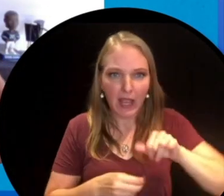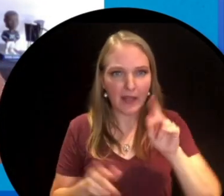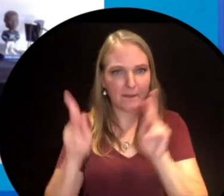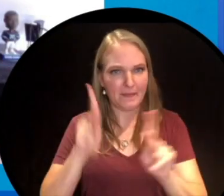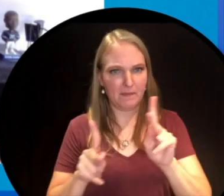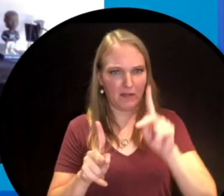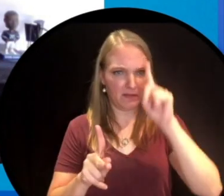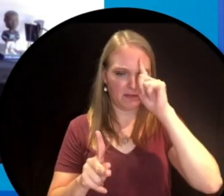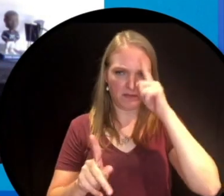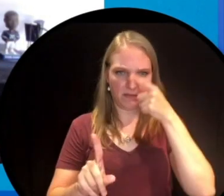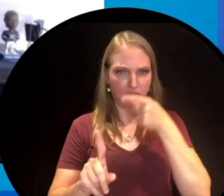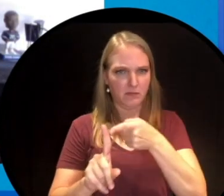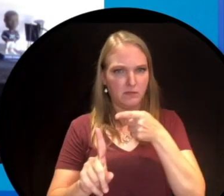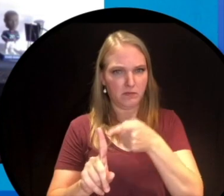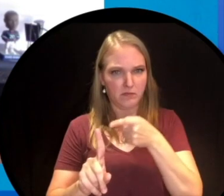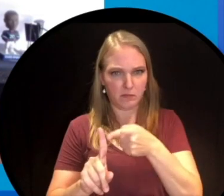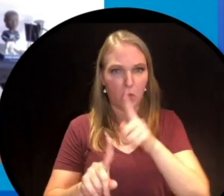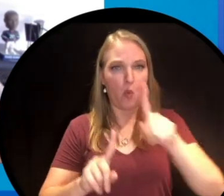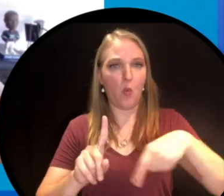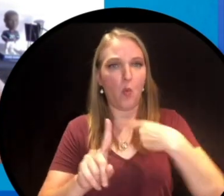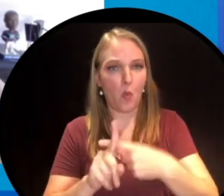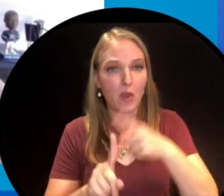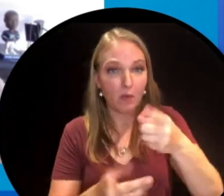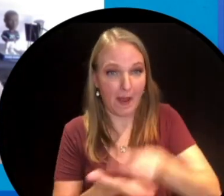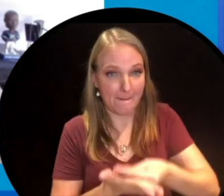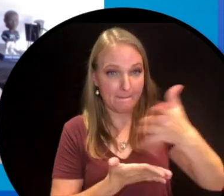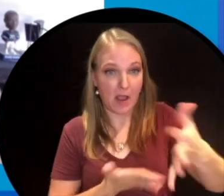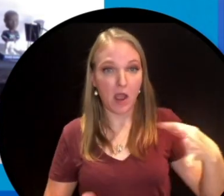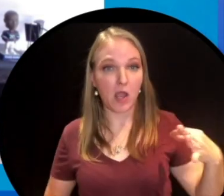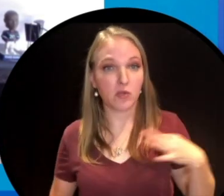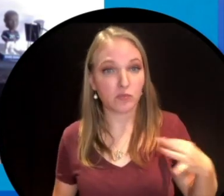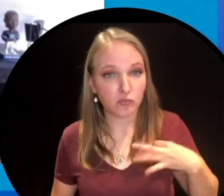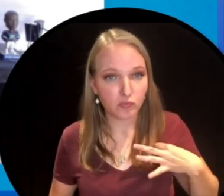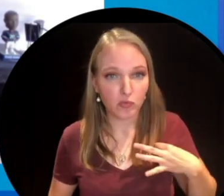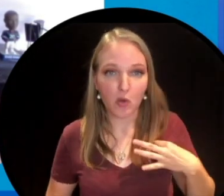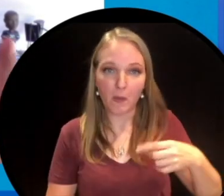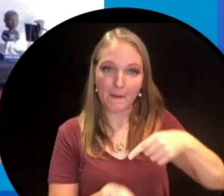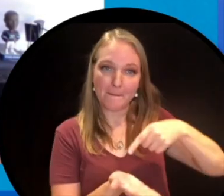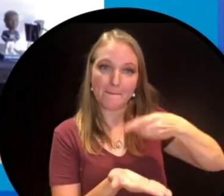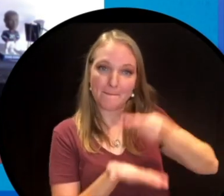we want you to think about those people and think about when you pay for a shirt or you pay